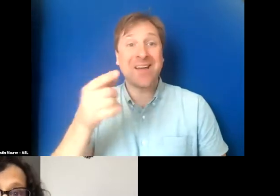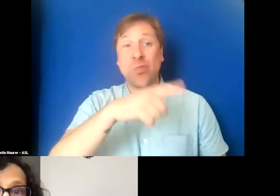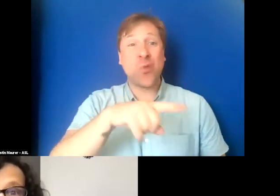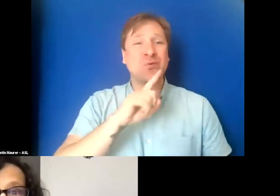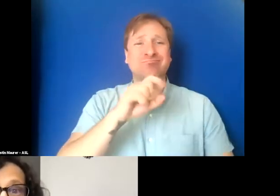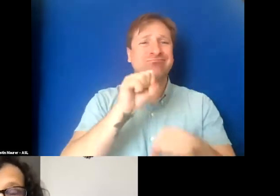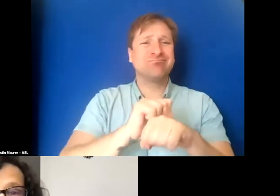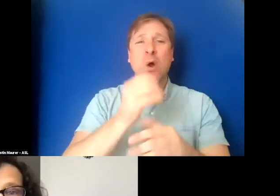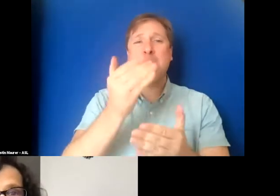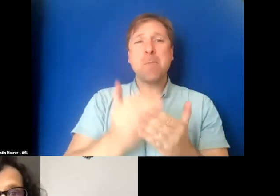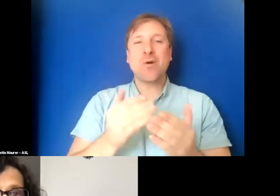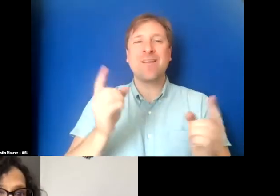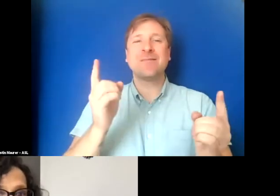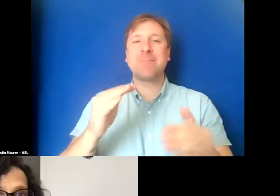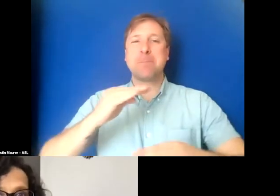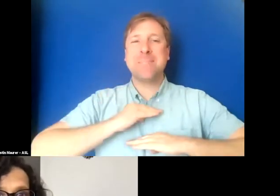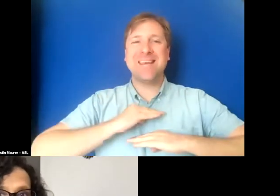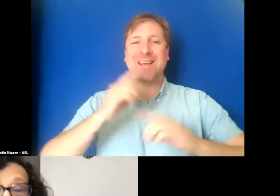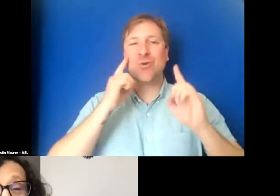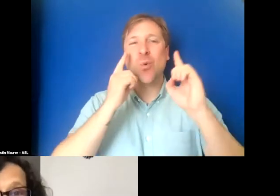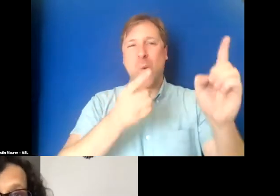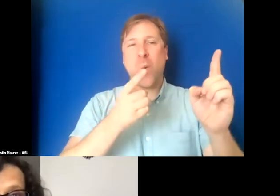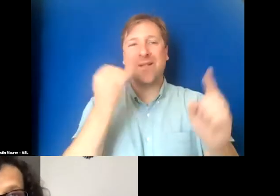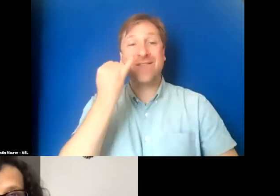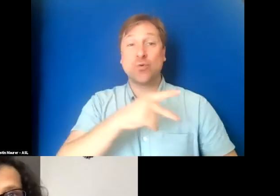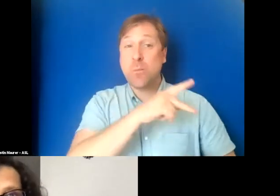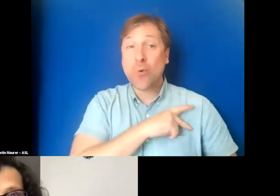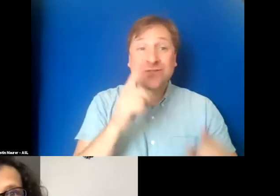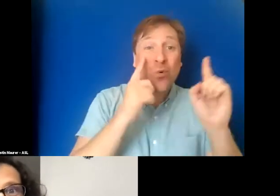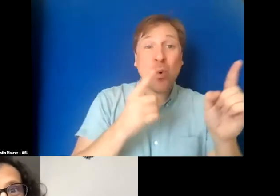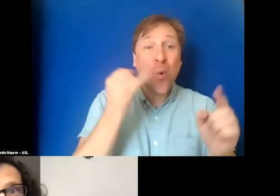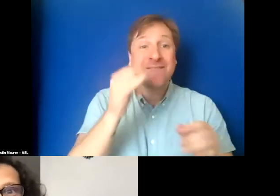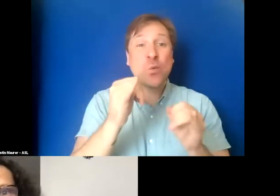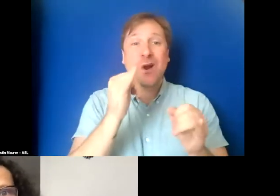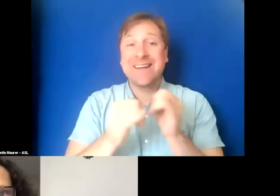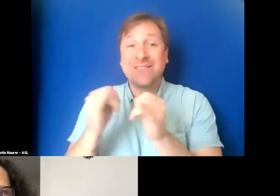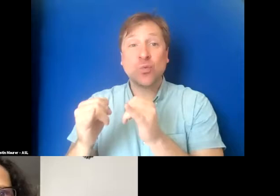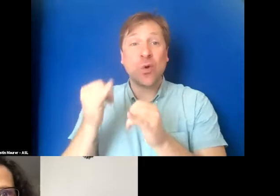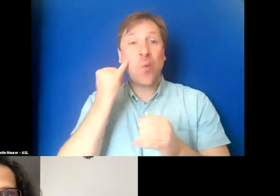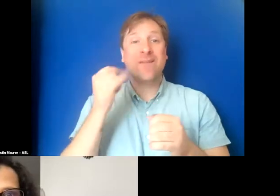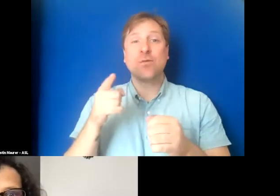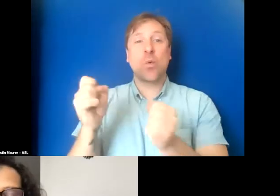part of meeting your mission. Whether your personal mission, because you're an individual, or if you're with an organization.